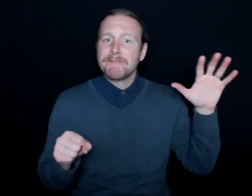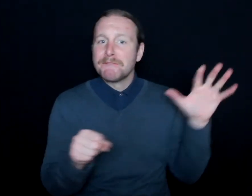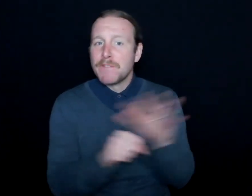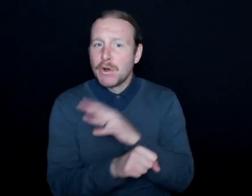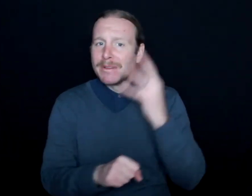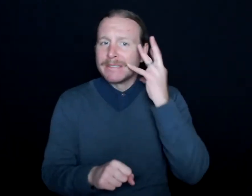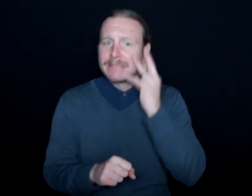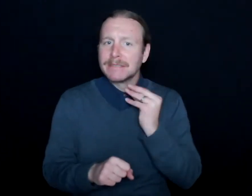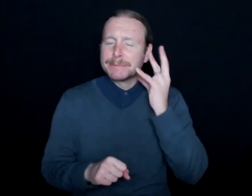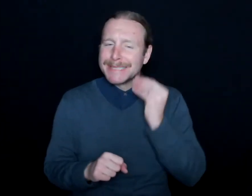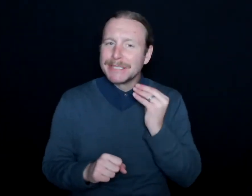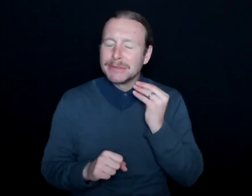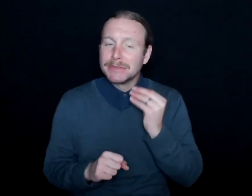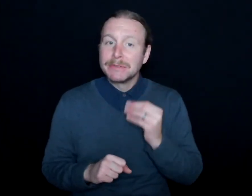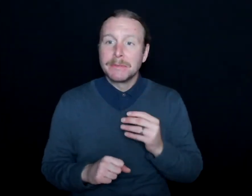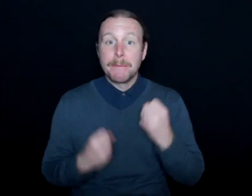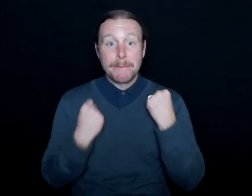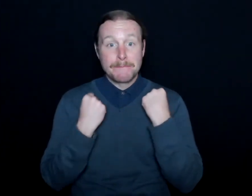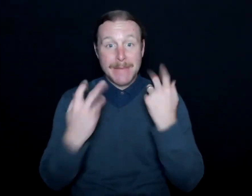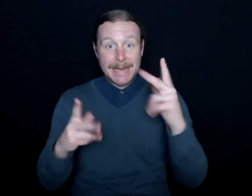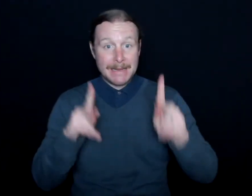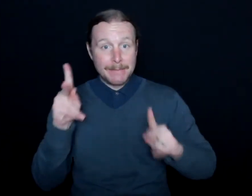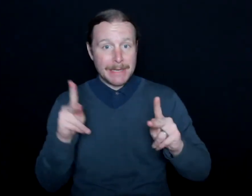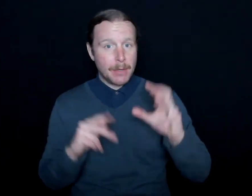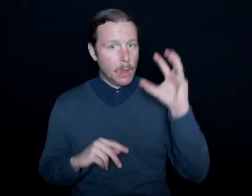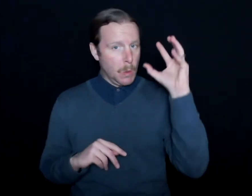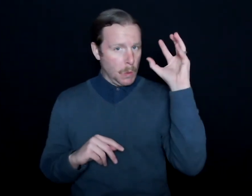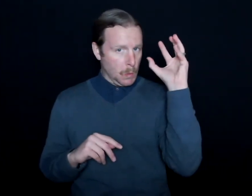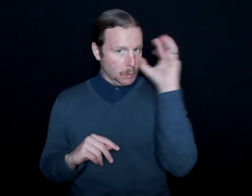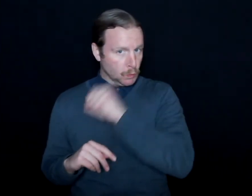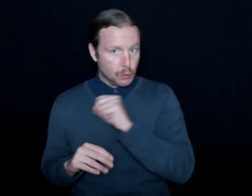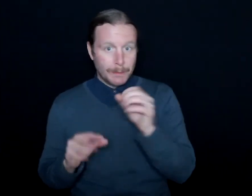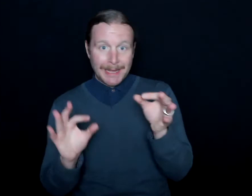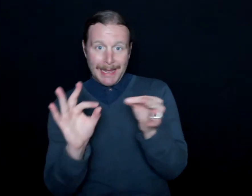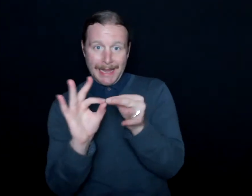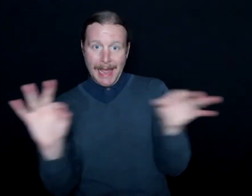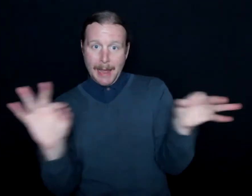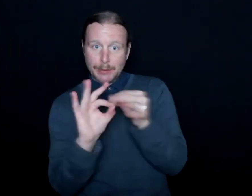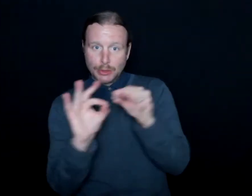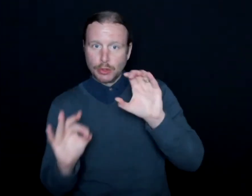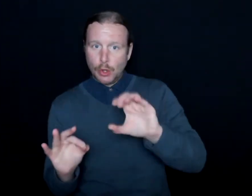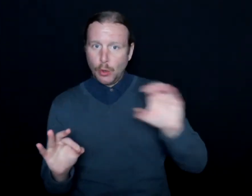I think many people assume that captions are sufficient as well in providing